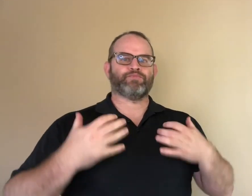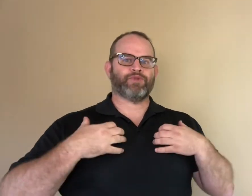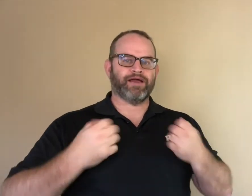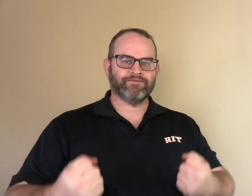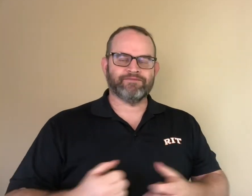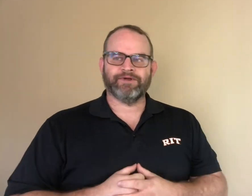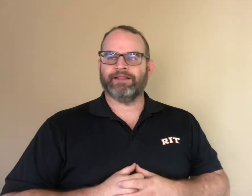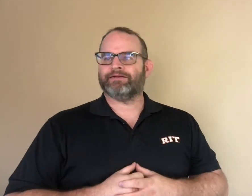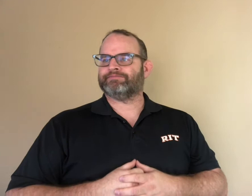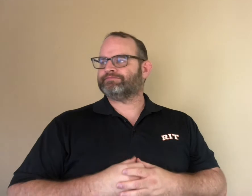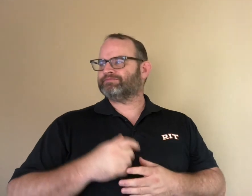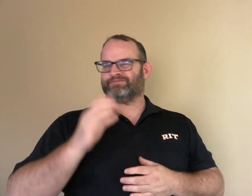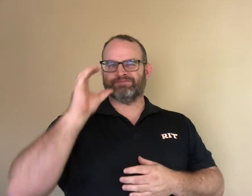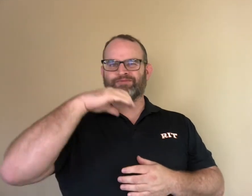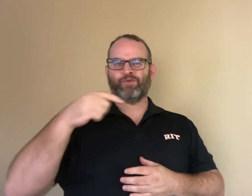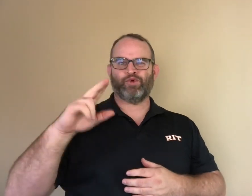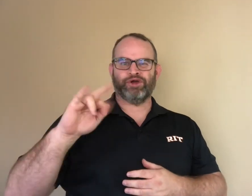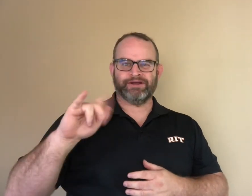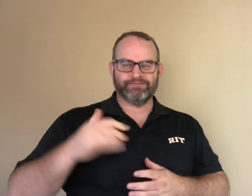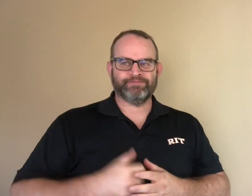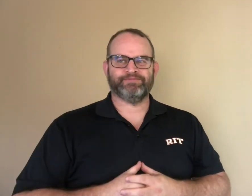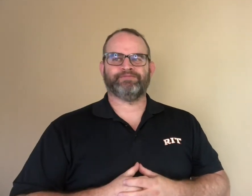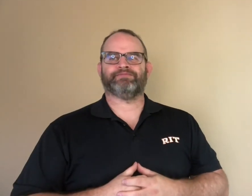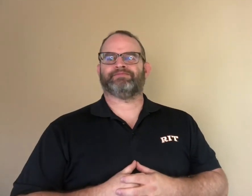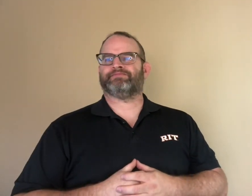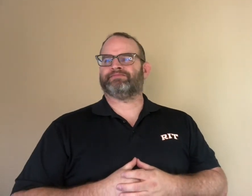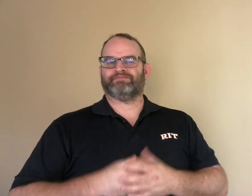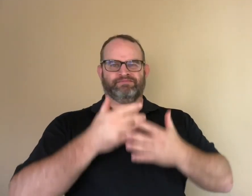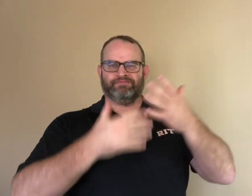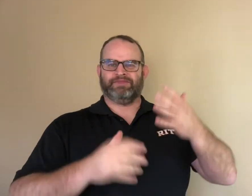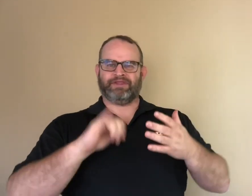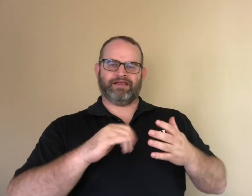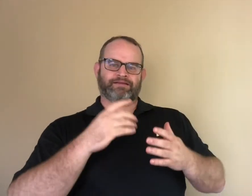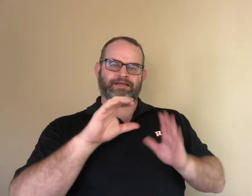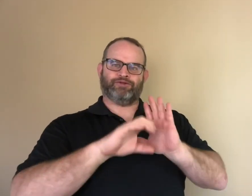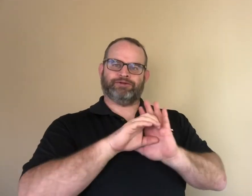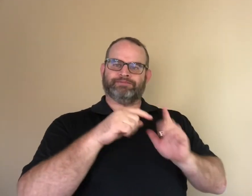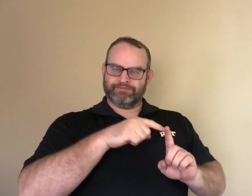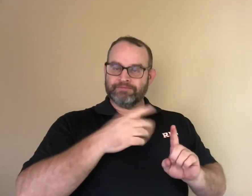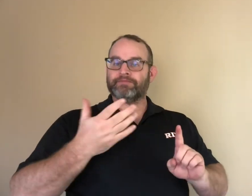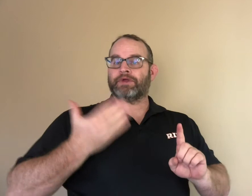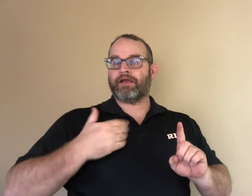We can include an antagonist who causes conflicts to or prevents the main character from solving the problem.